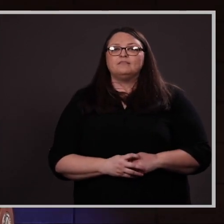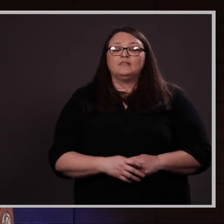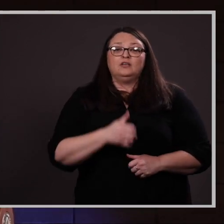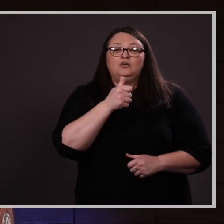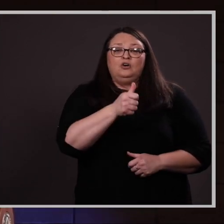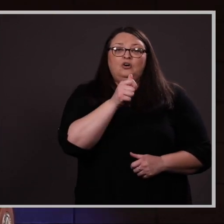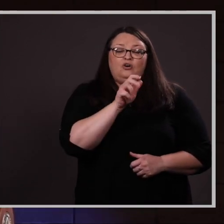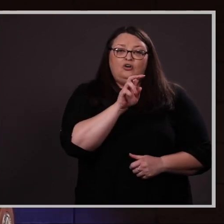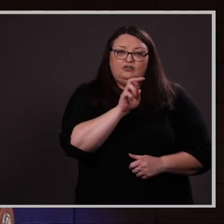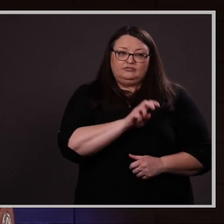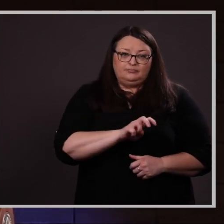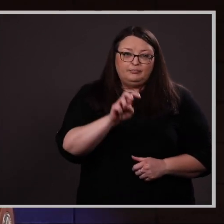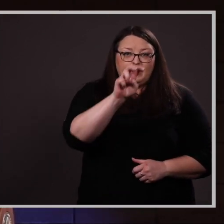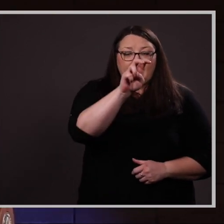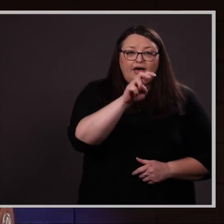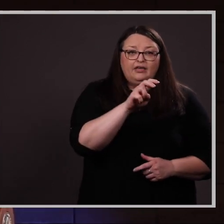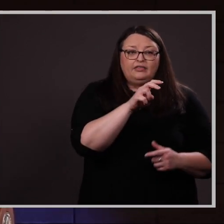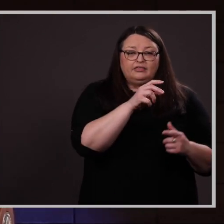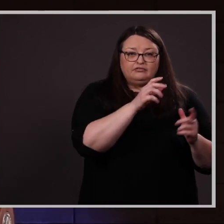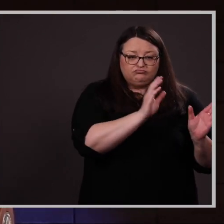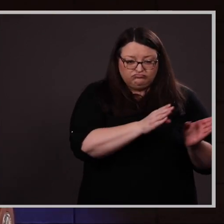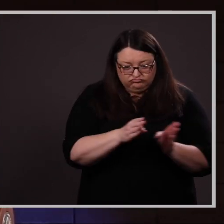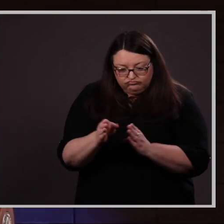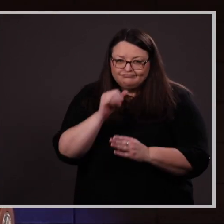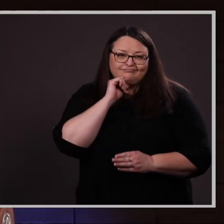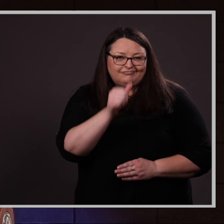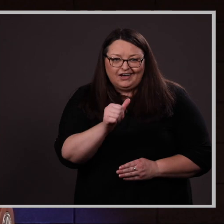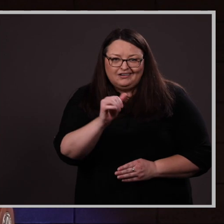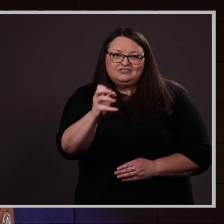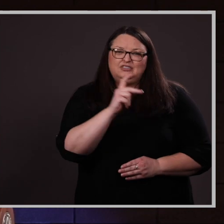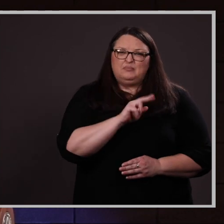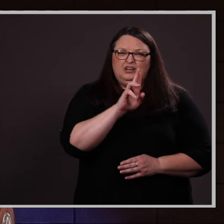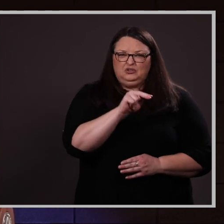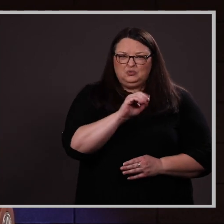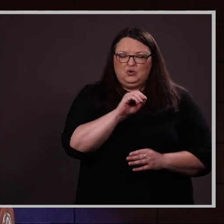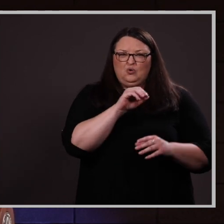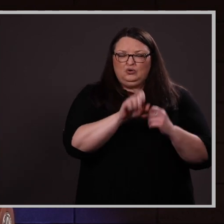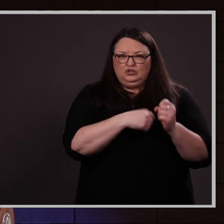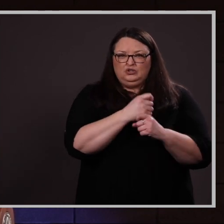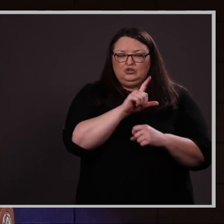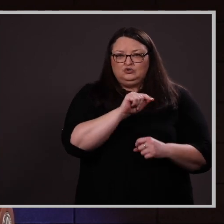While her path has not been linear, since her return to UNO in 2018, she earned a 4.0